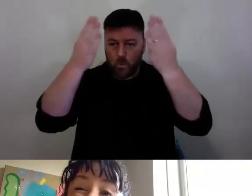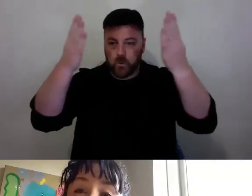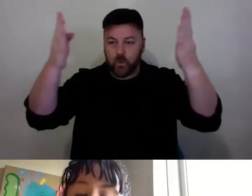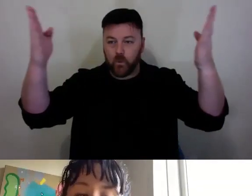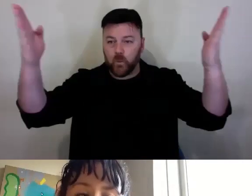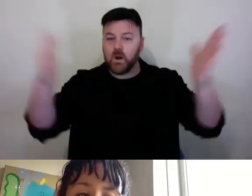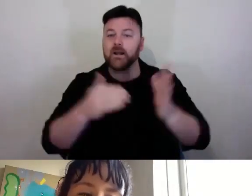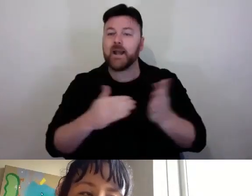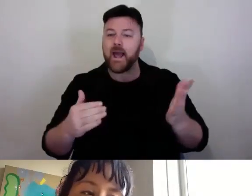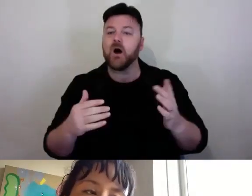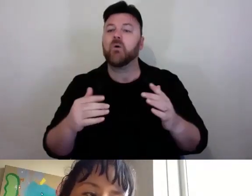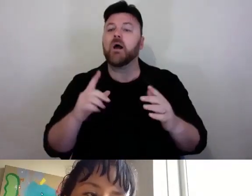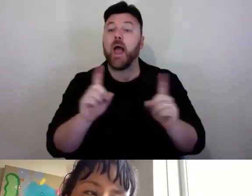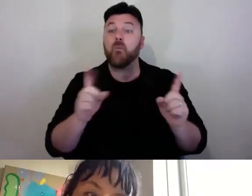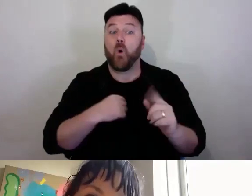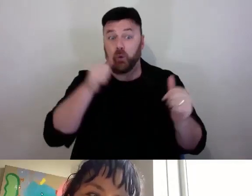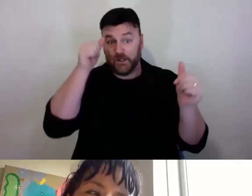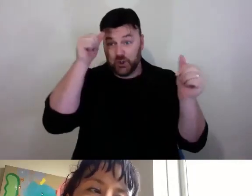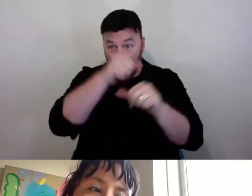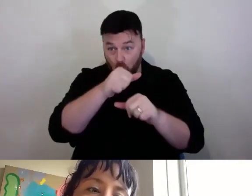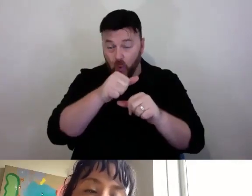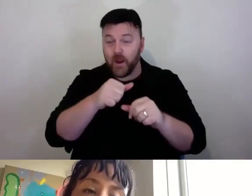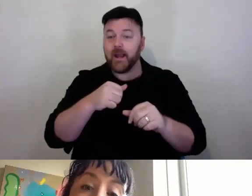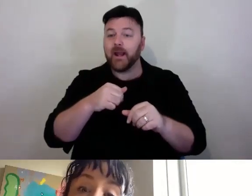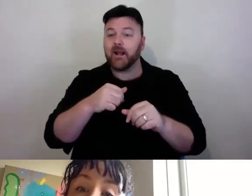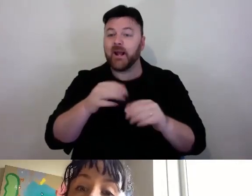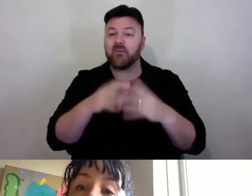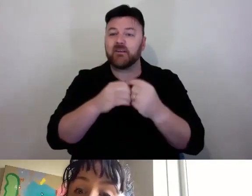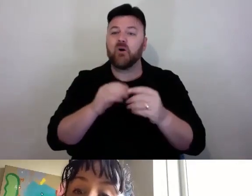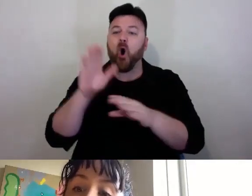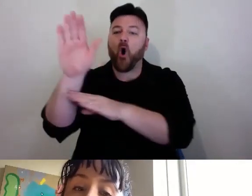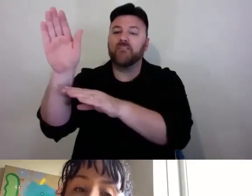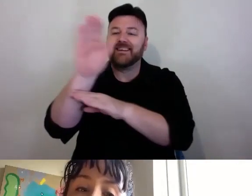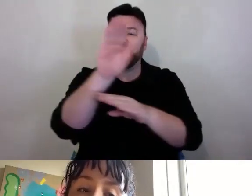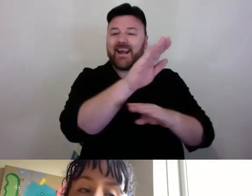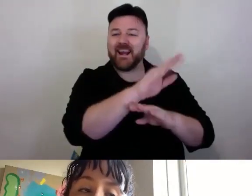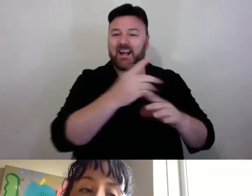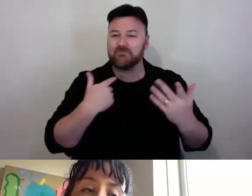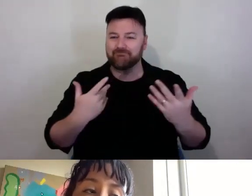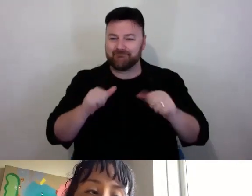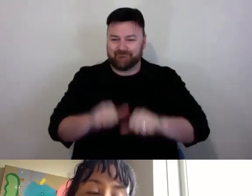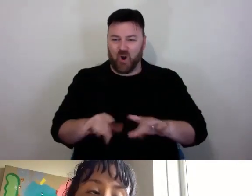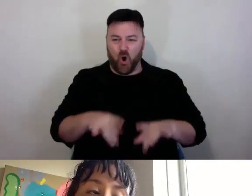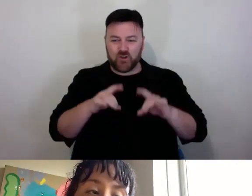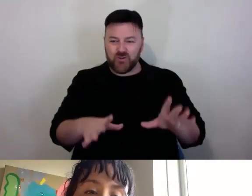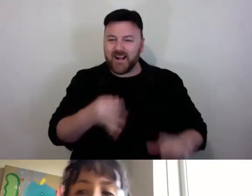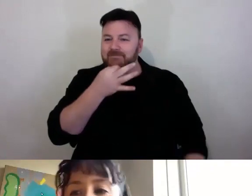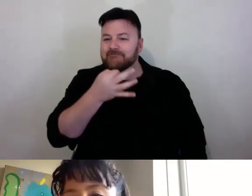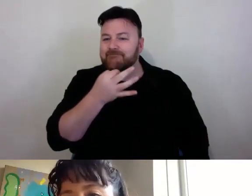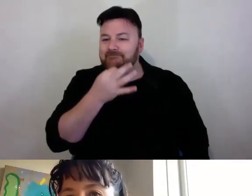versed and we are trying to actively undo that with our practice. I hope